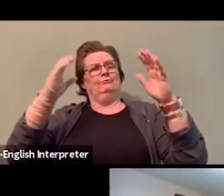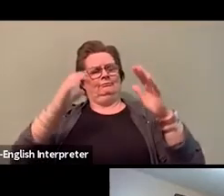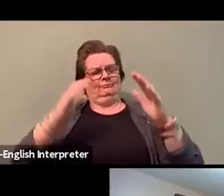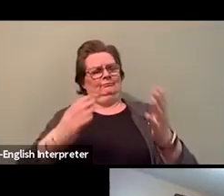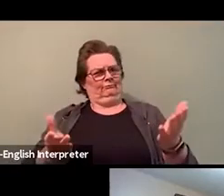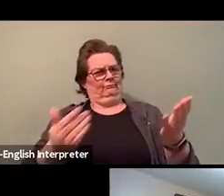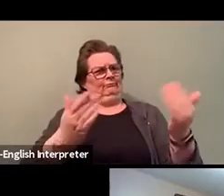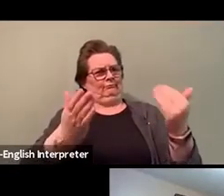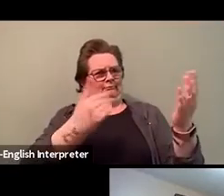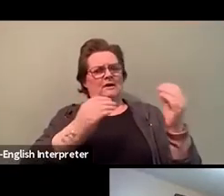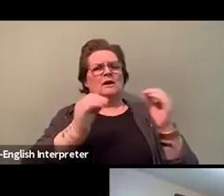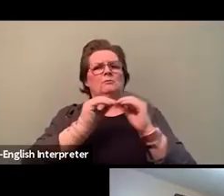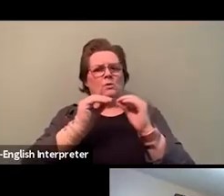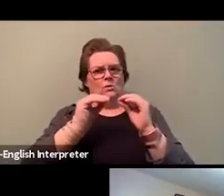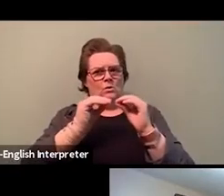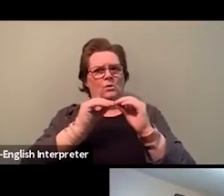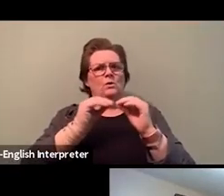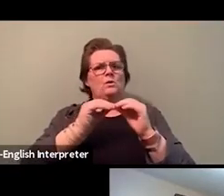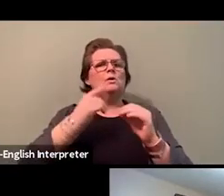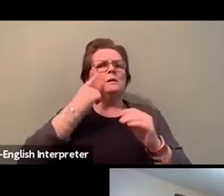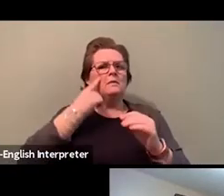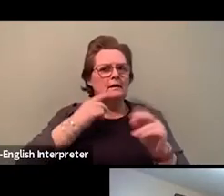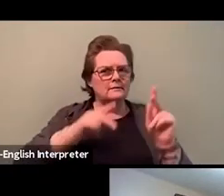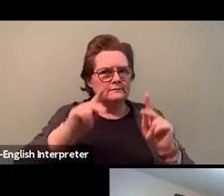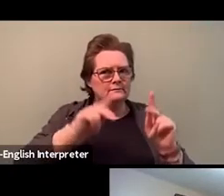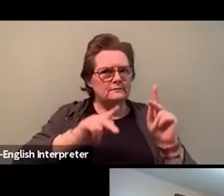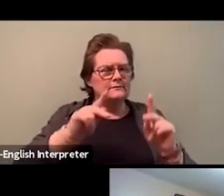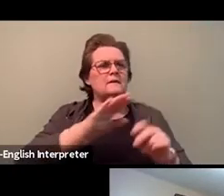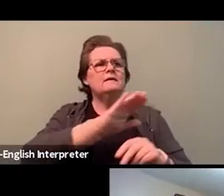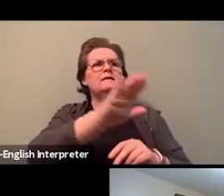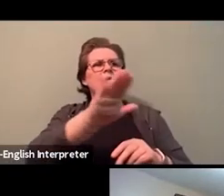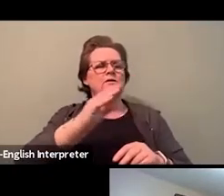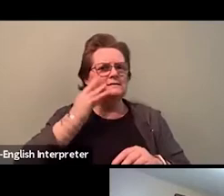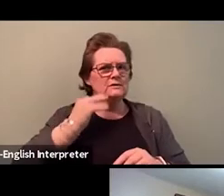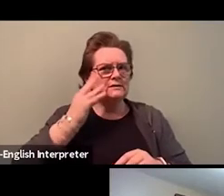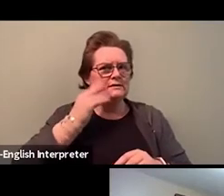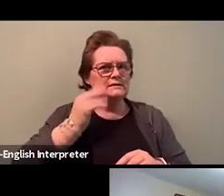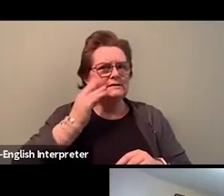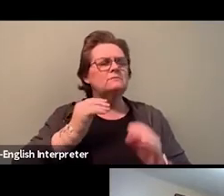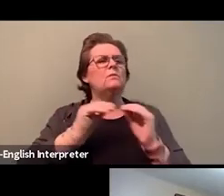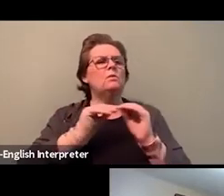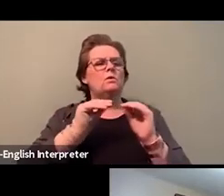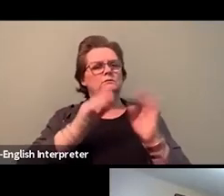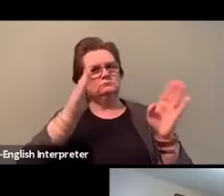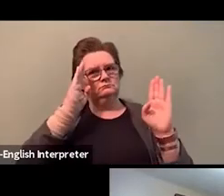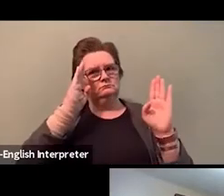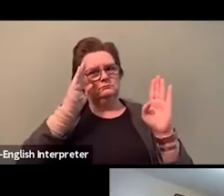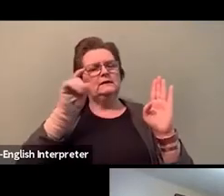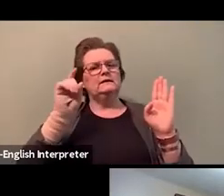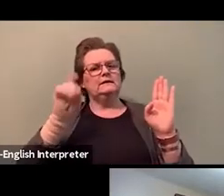and we can believe in more black voices. And leaders need not to let this moment pass by